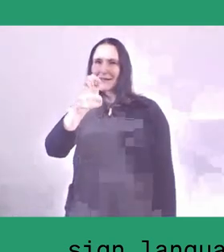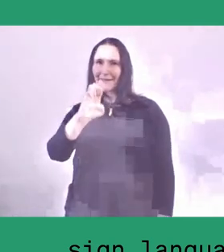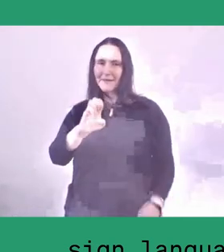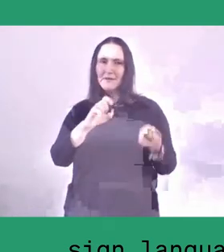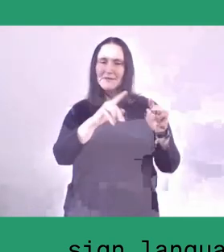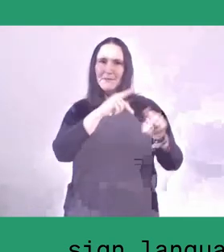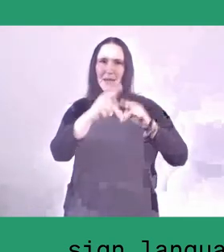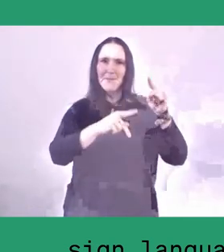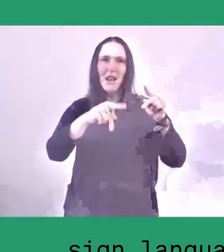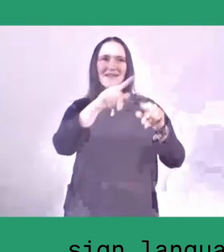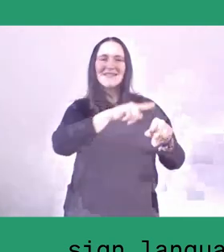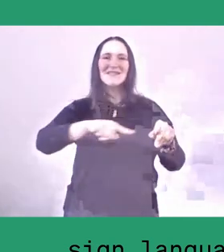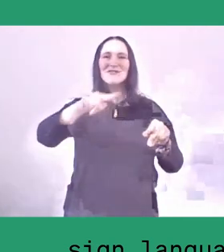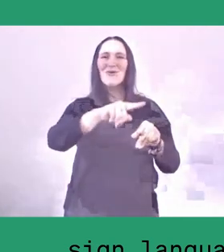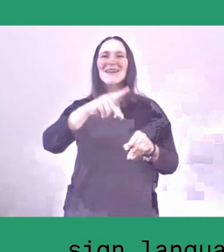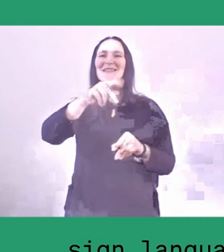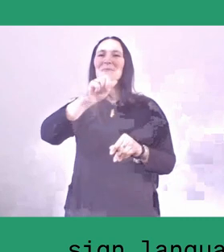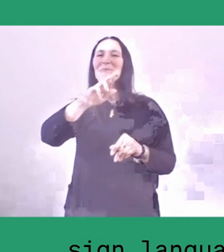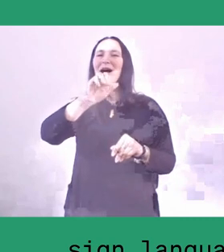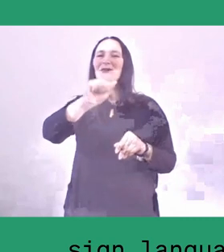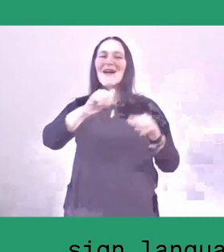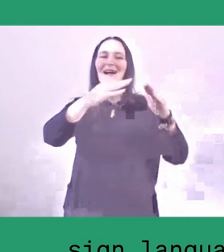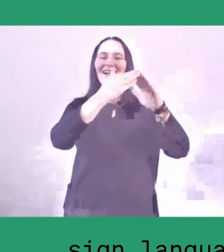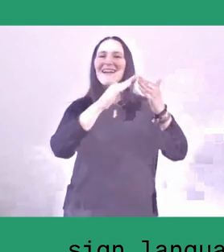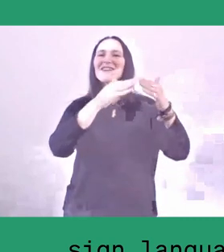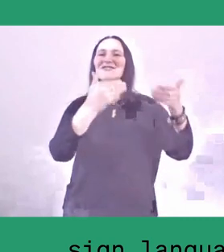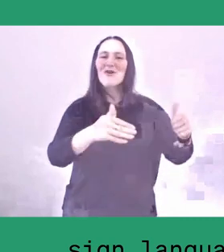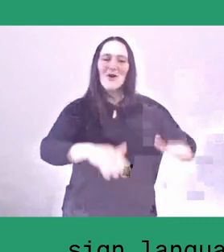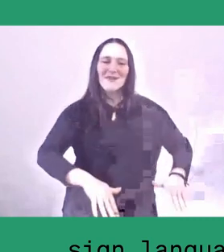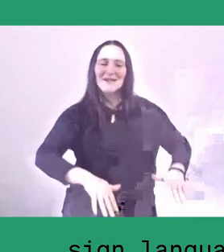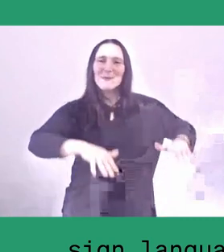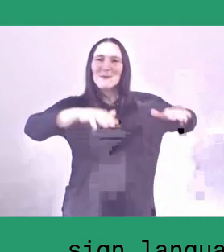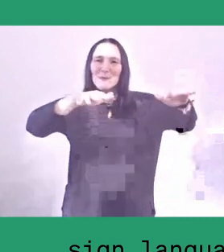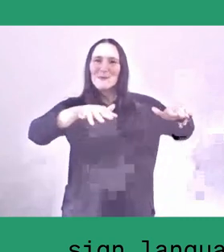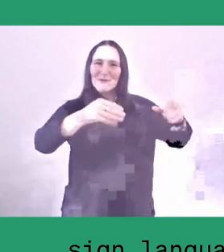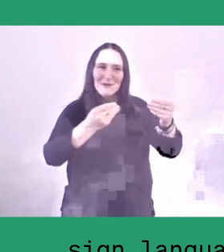as most of the grandparents or parents enrich our point of view